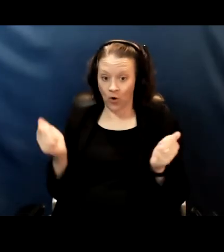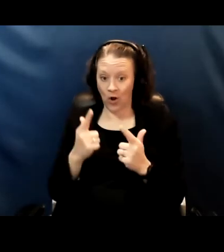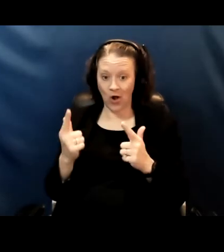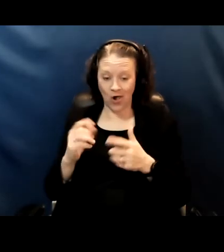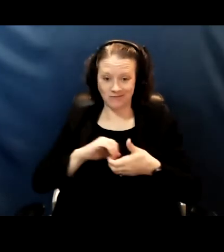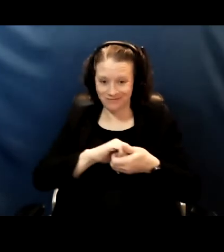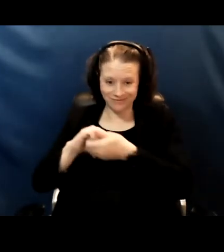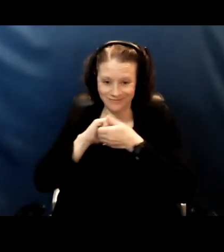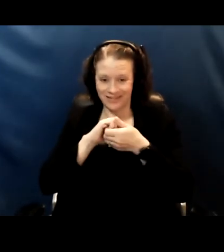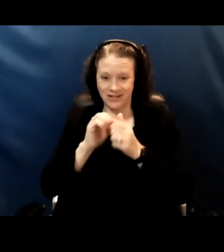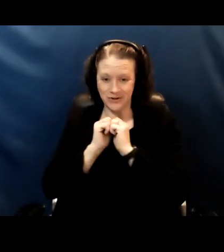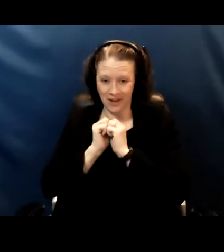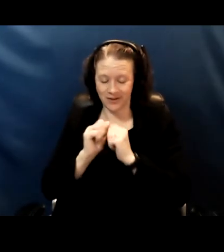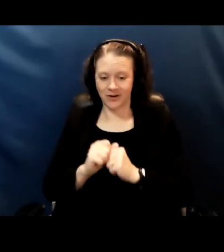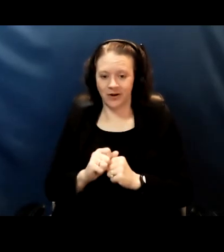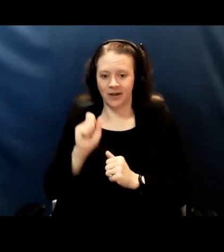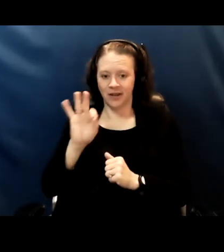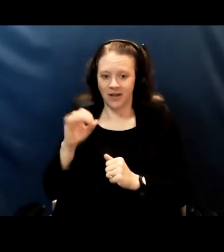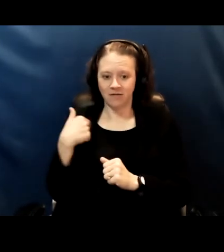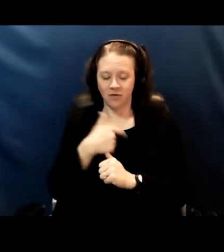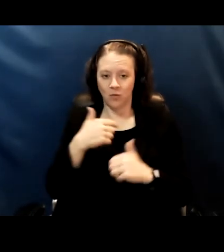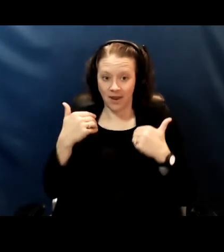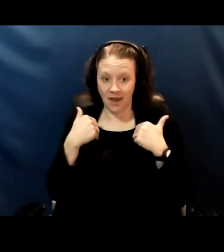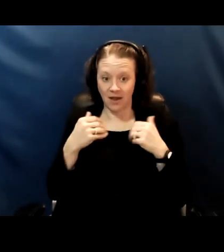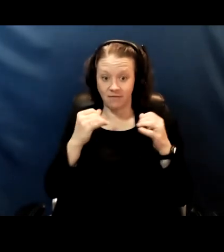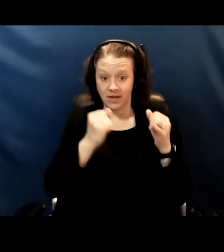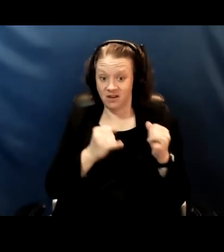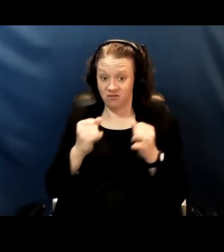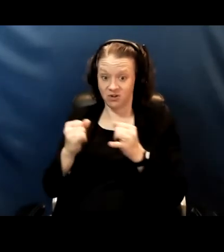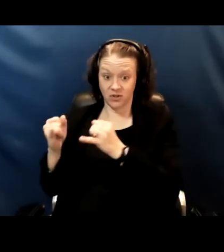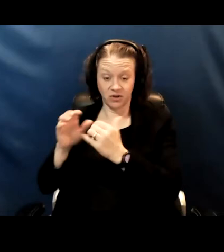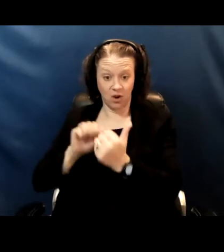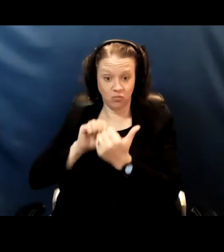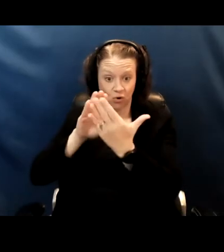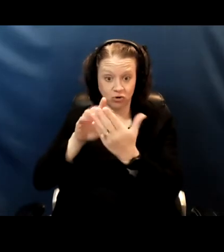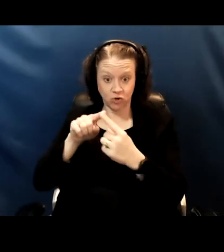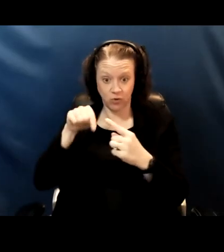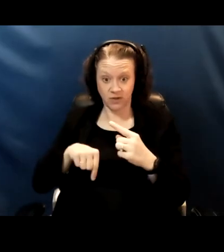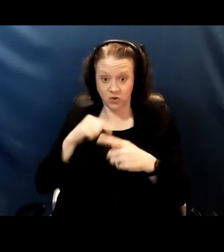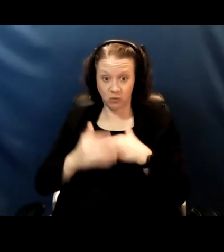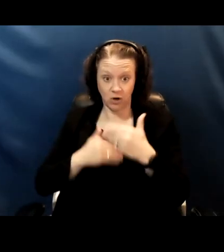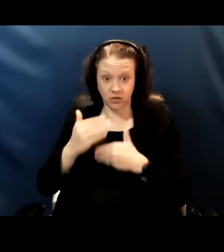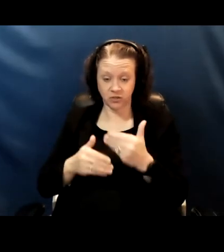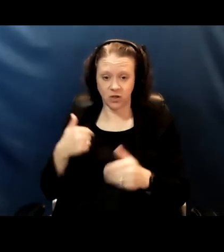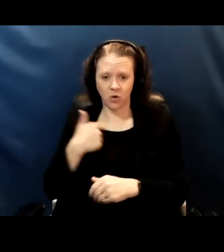if we have an individualistic approach to this process we're going to fail.